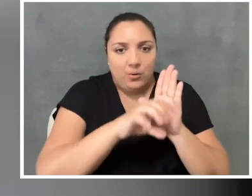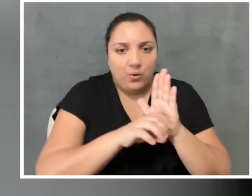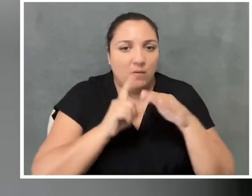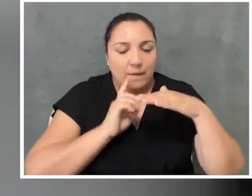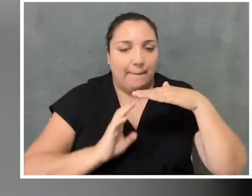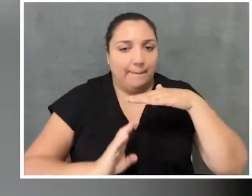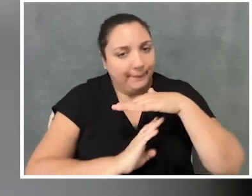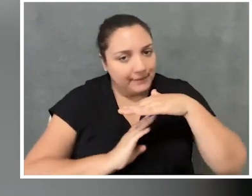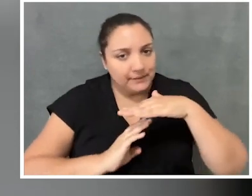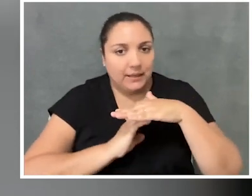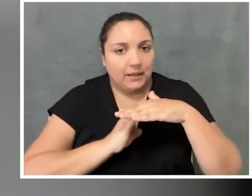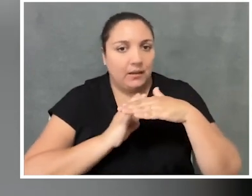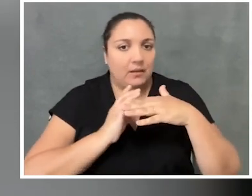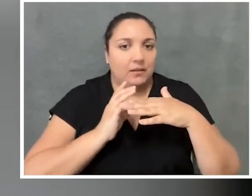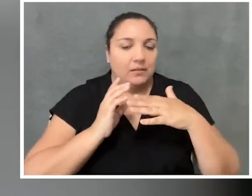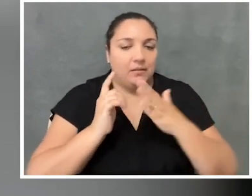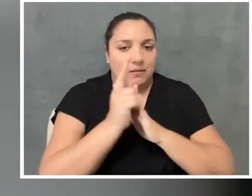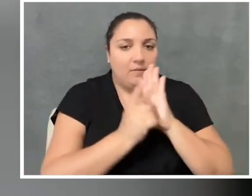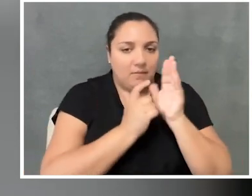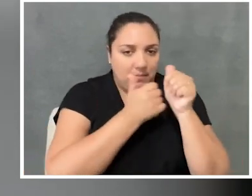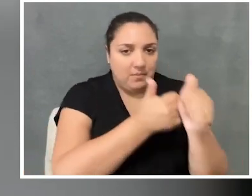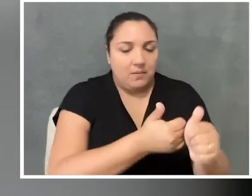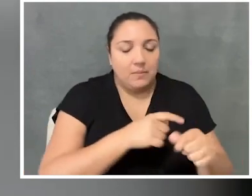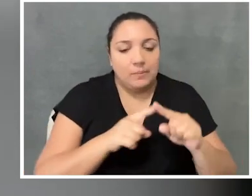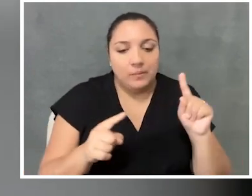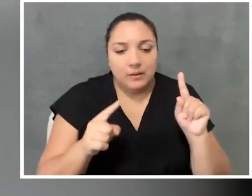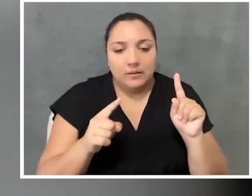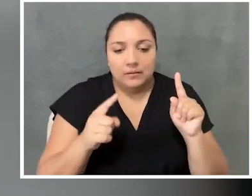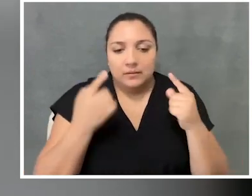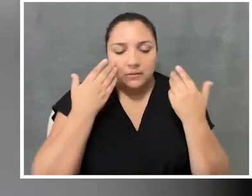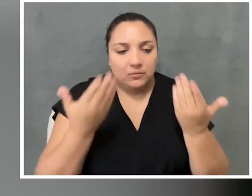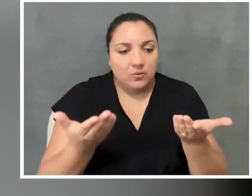but I don't know that, beyond compliance,